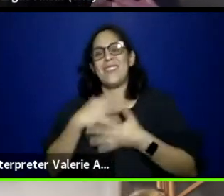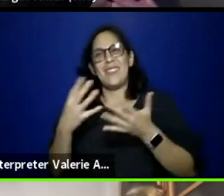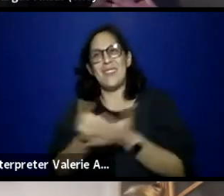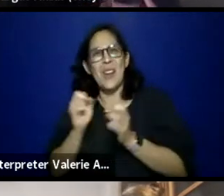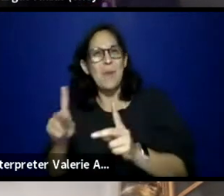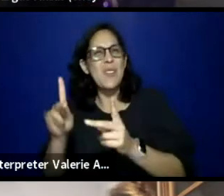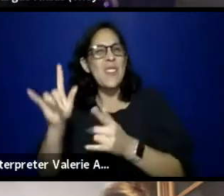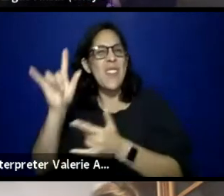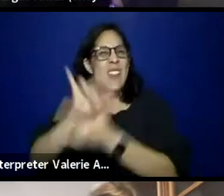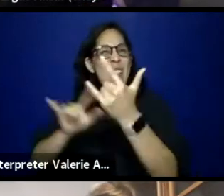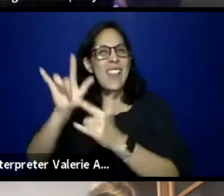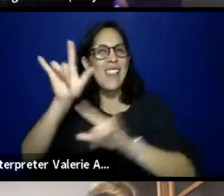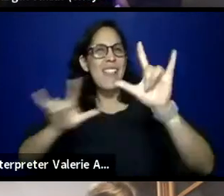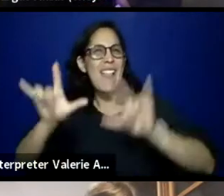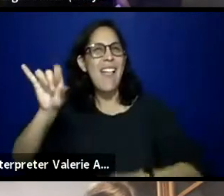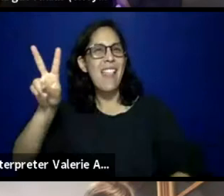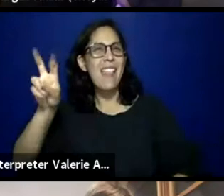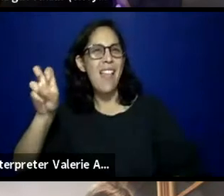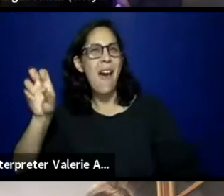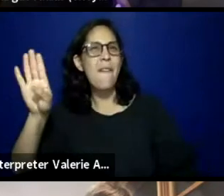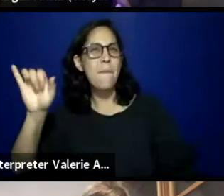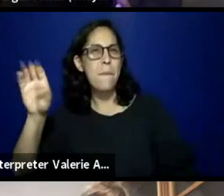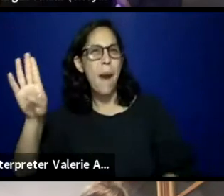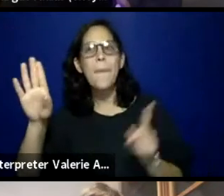Yes, and where can people find out more about B Street?